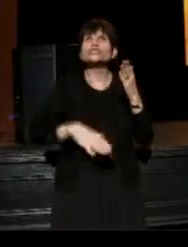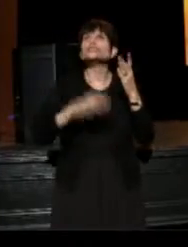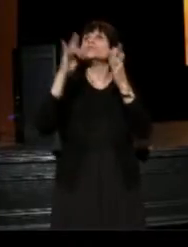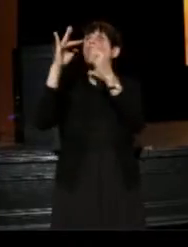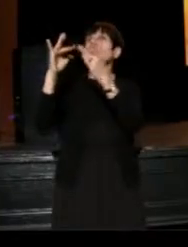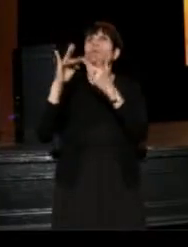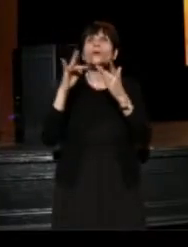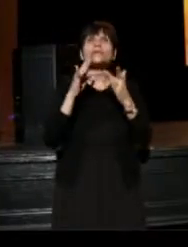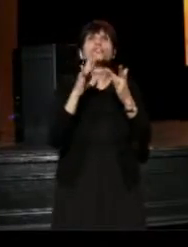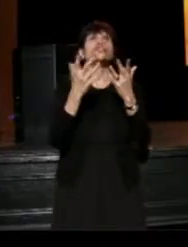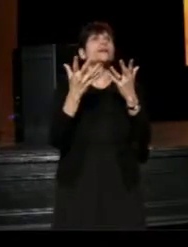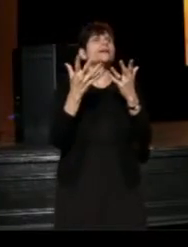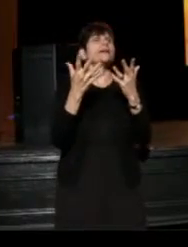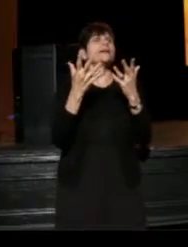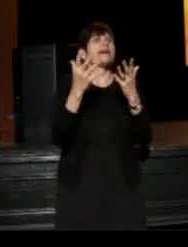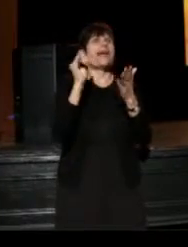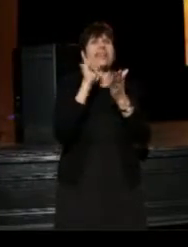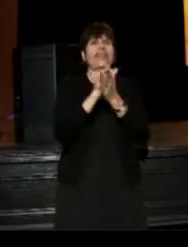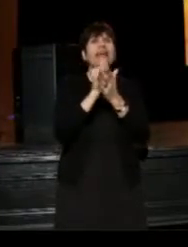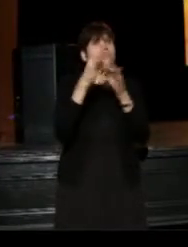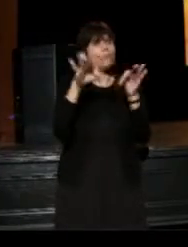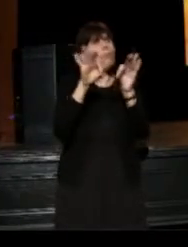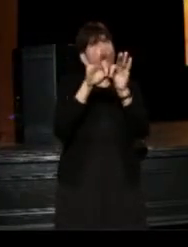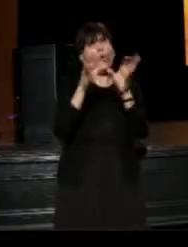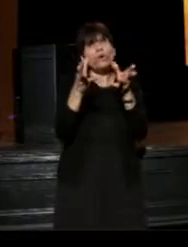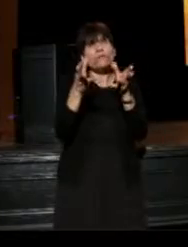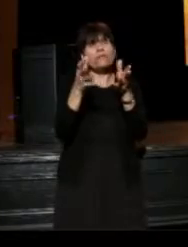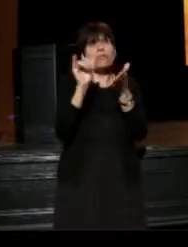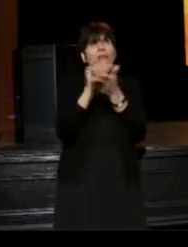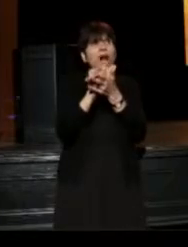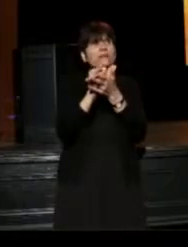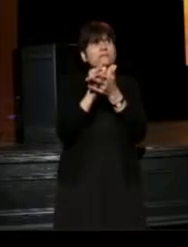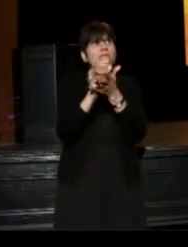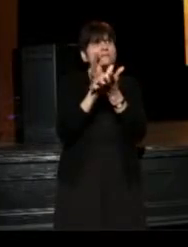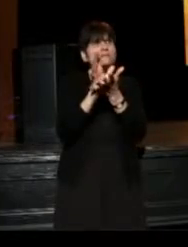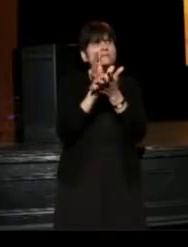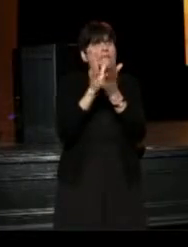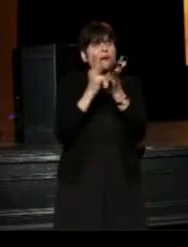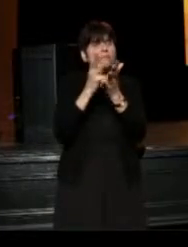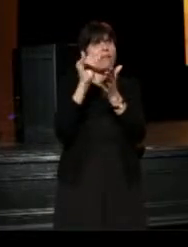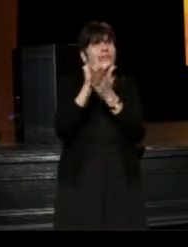And of course, that's so important because that's sometimes, that one touch